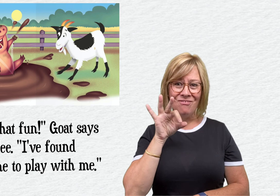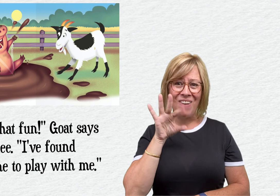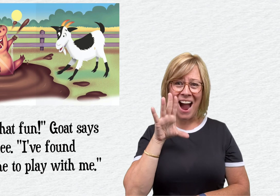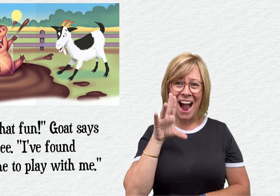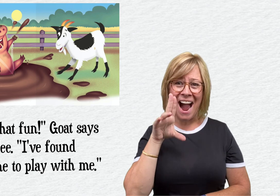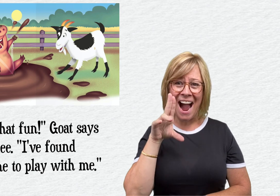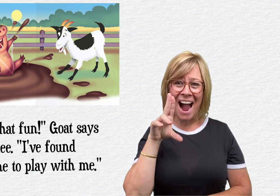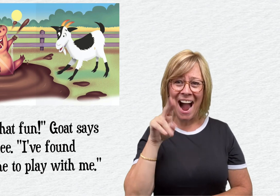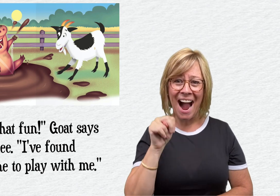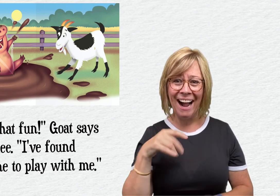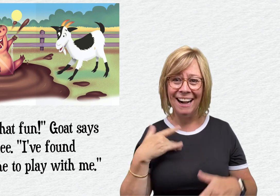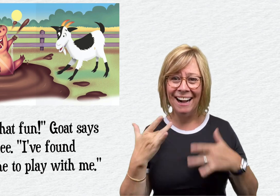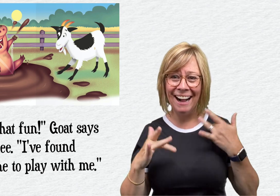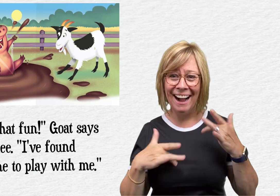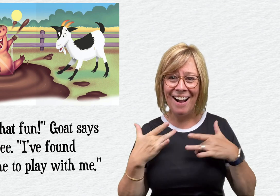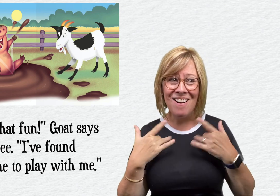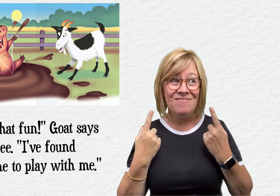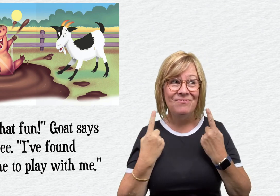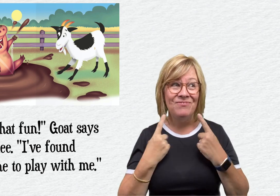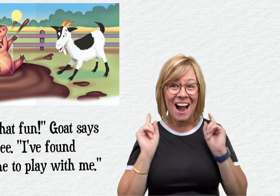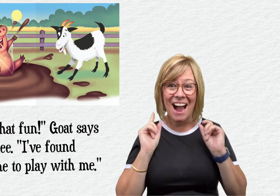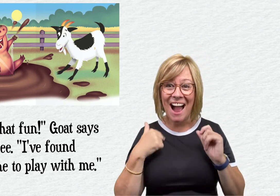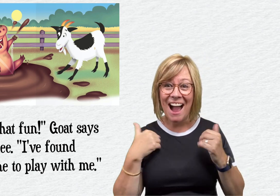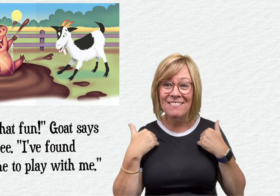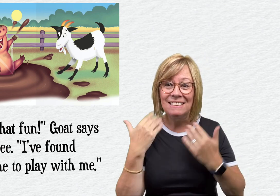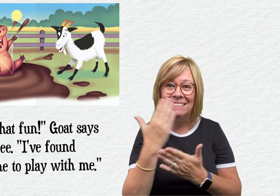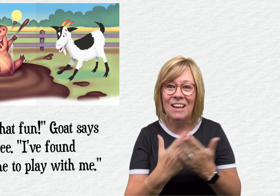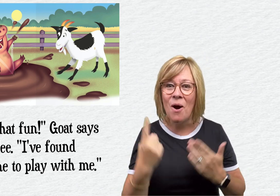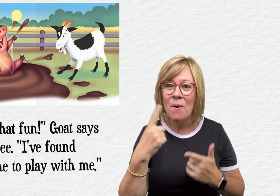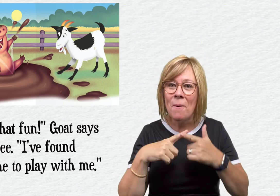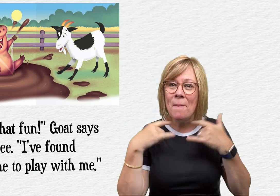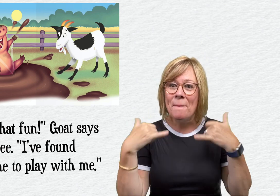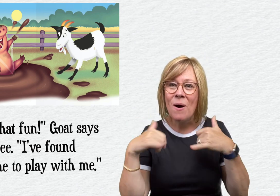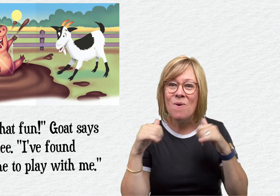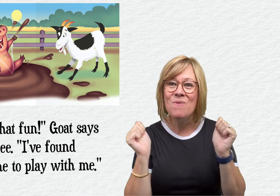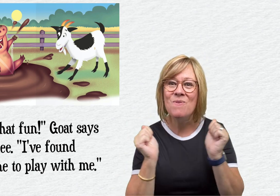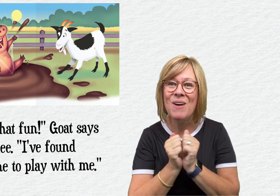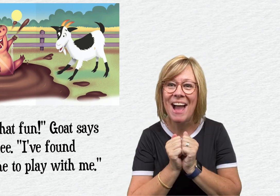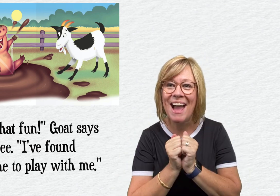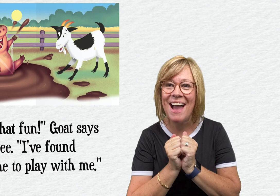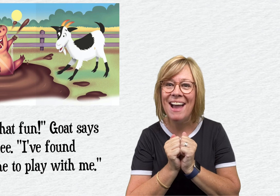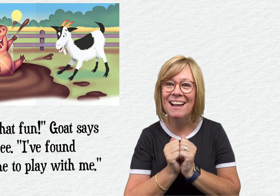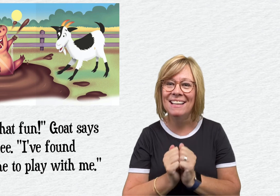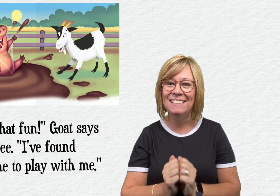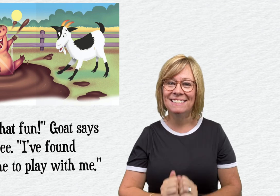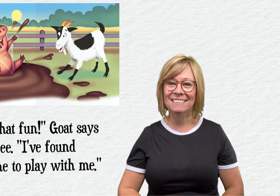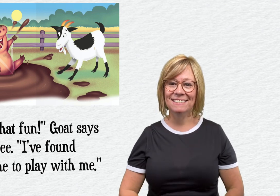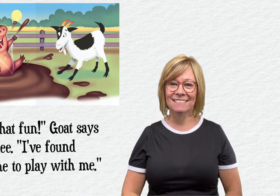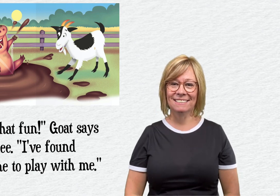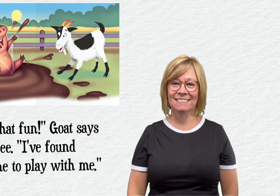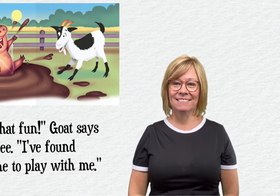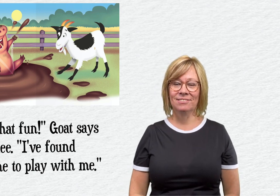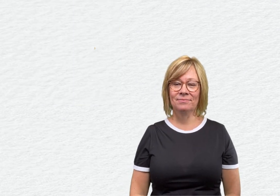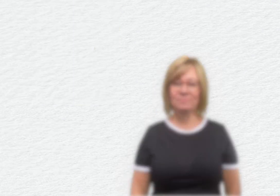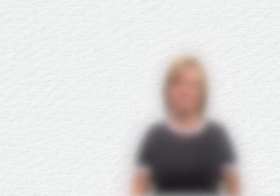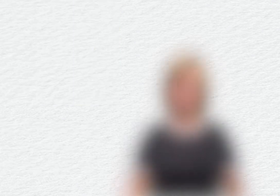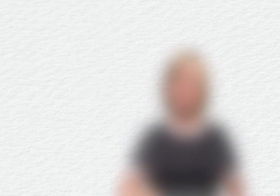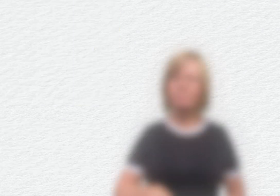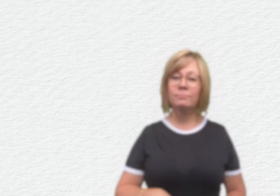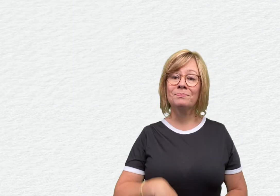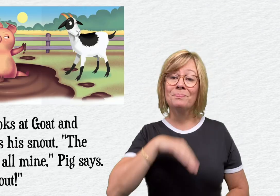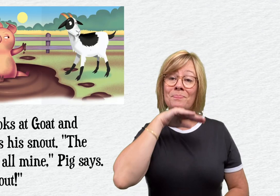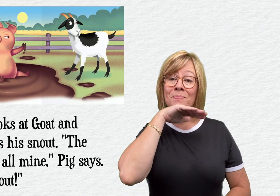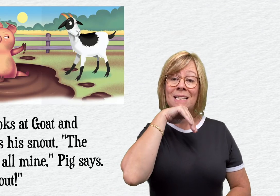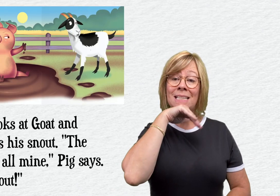"Oh, what fun! Goat says with glee. "I've found someone to play with me!"